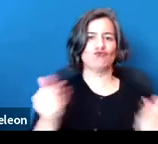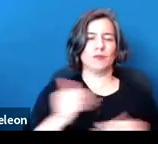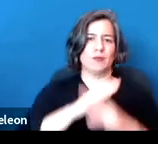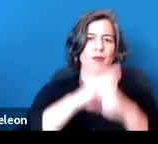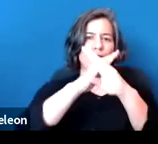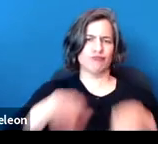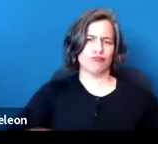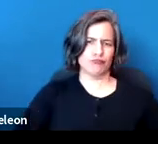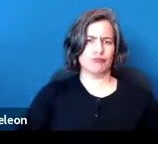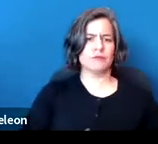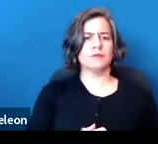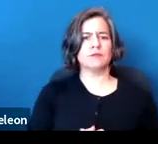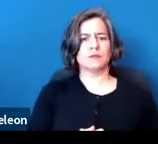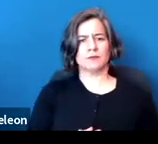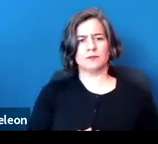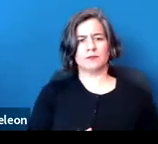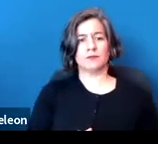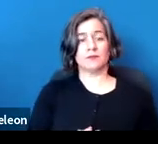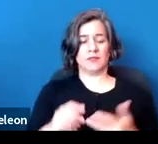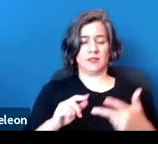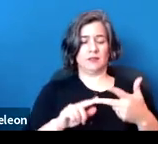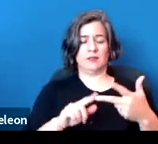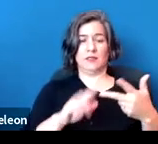And then, of course, the direct threat defense.